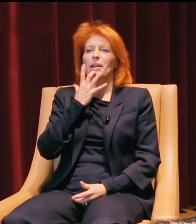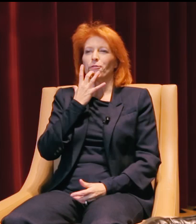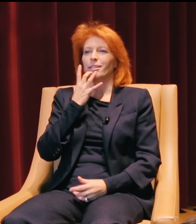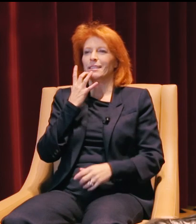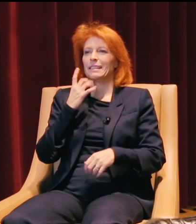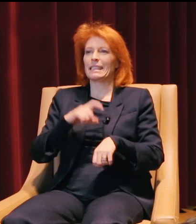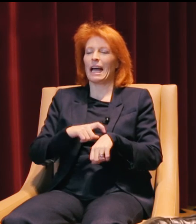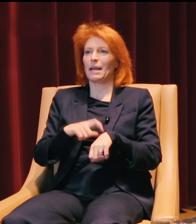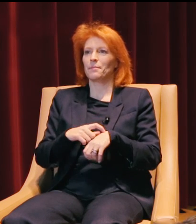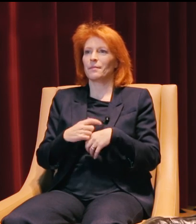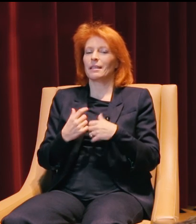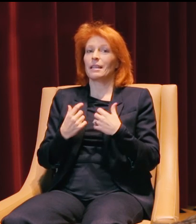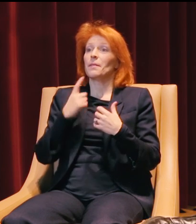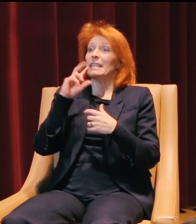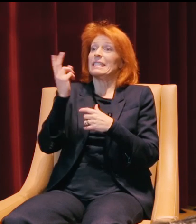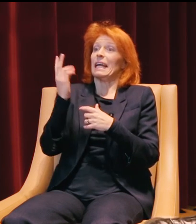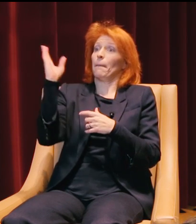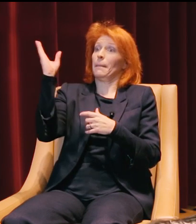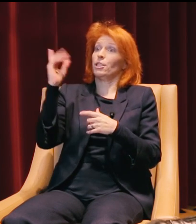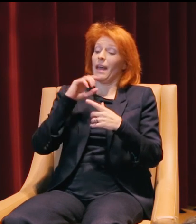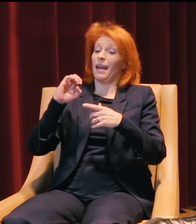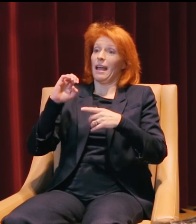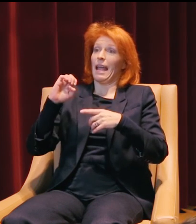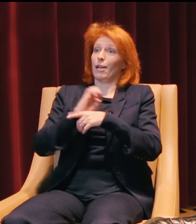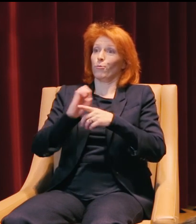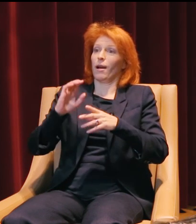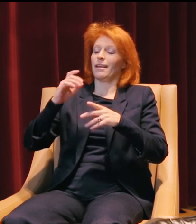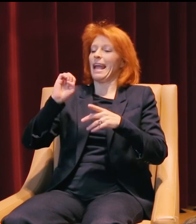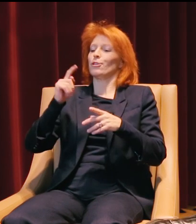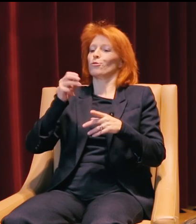I have to say, the second pitch we did in the enterprise project was my favorite time.